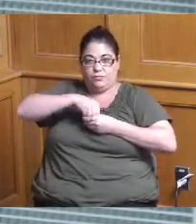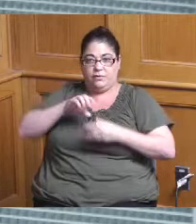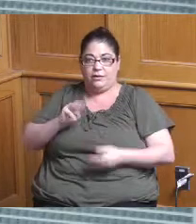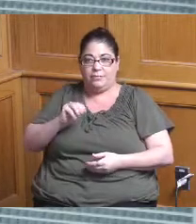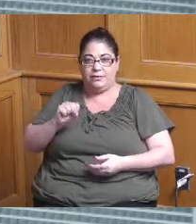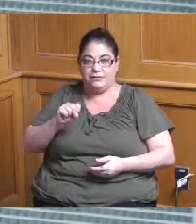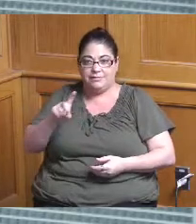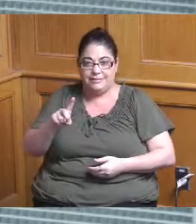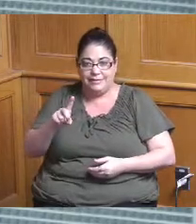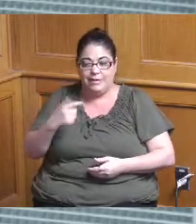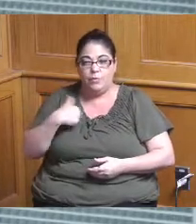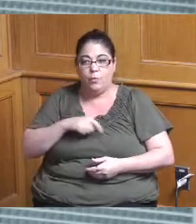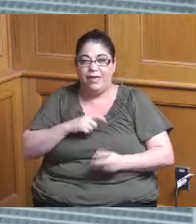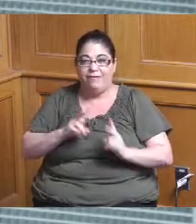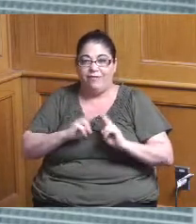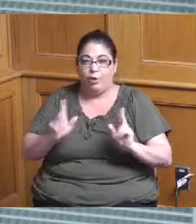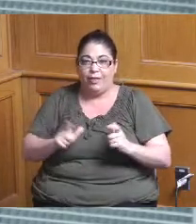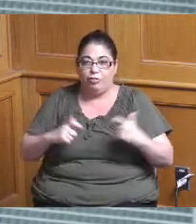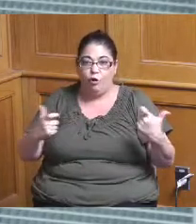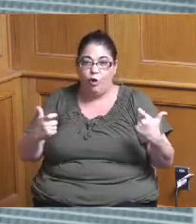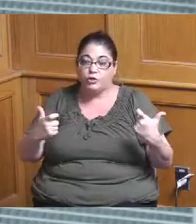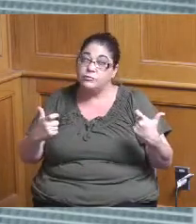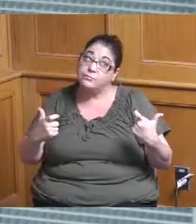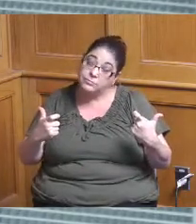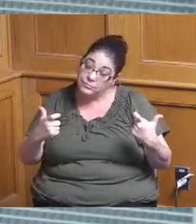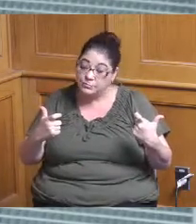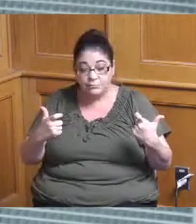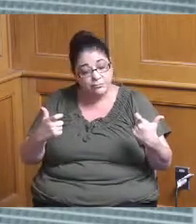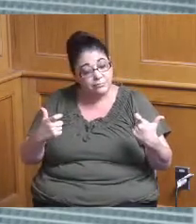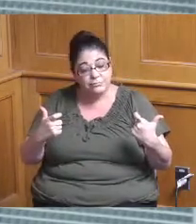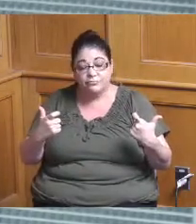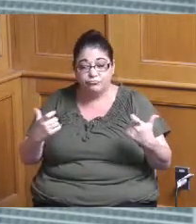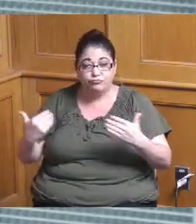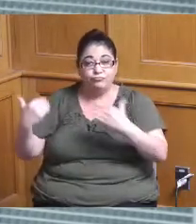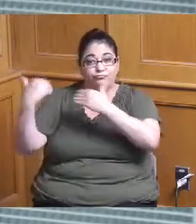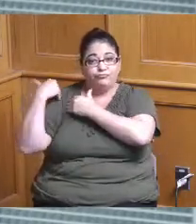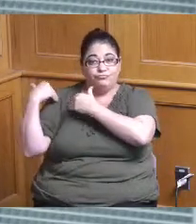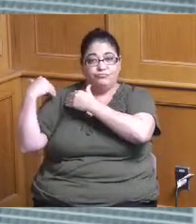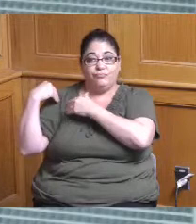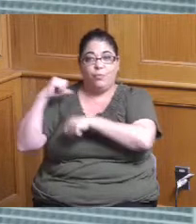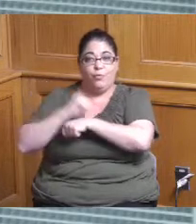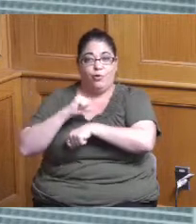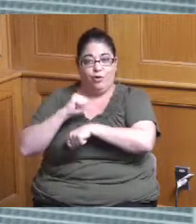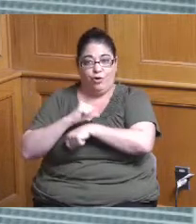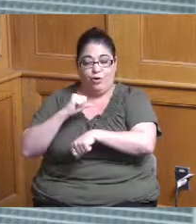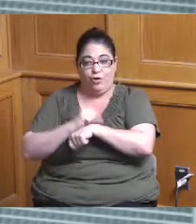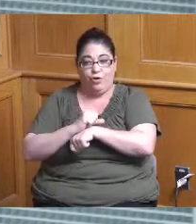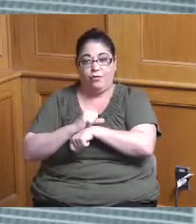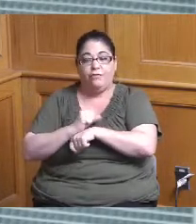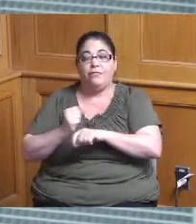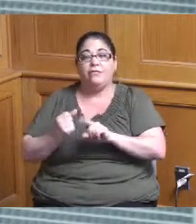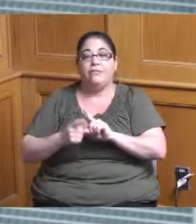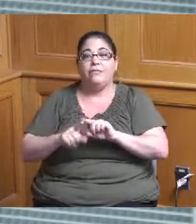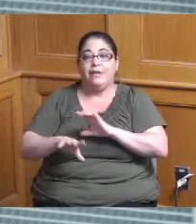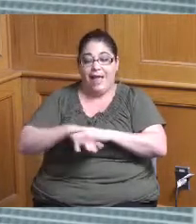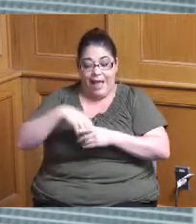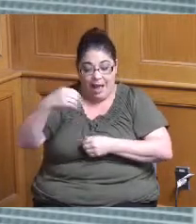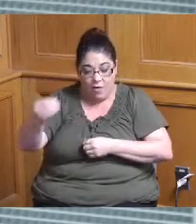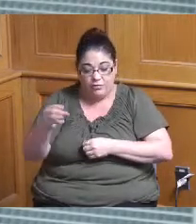a very large you know book of work to get out of out MSD to coordinate with the purchasing division